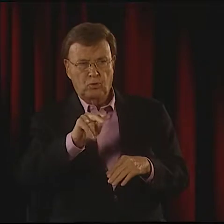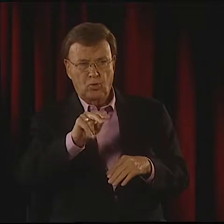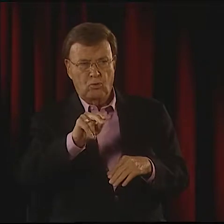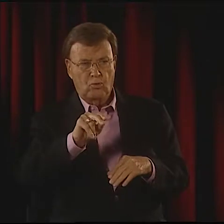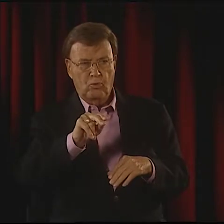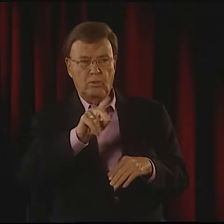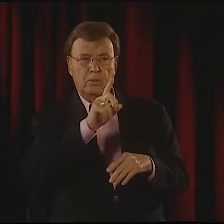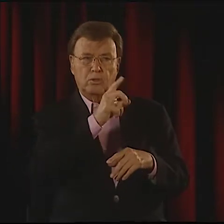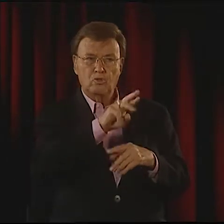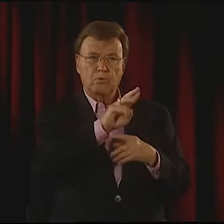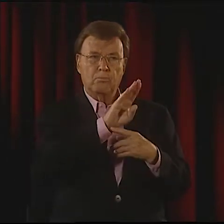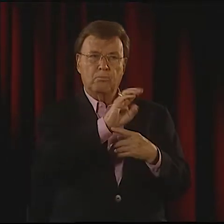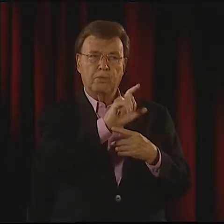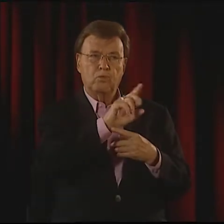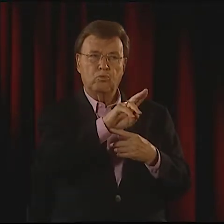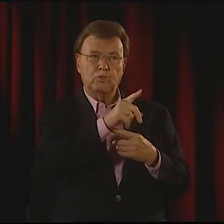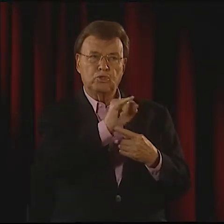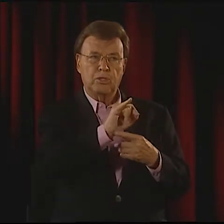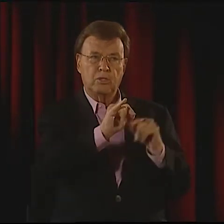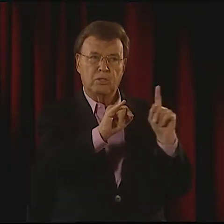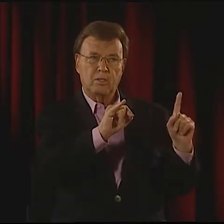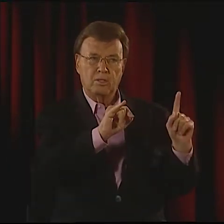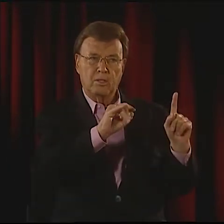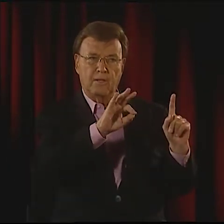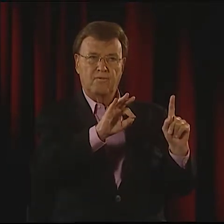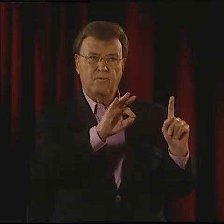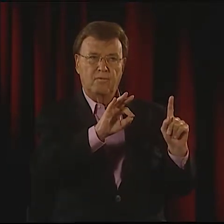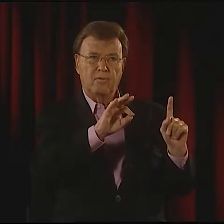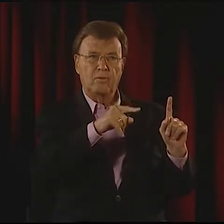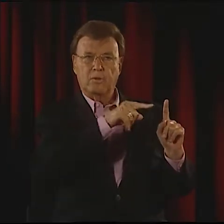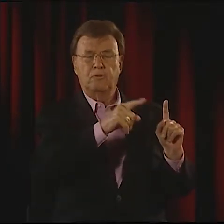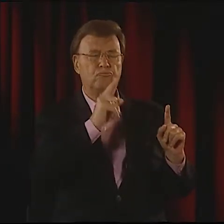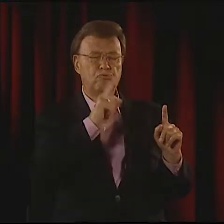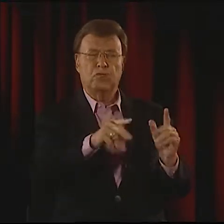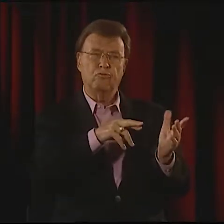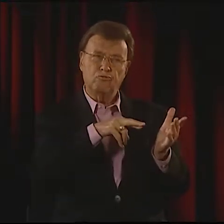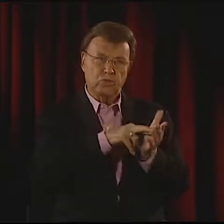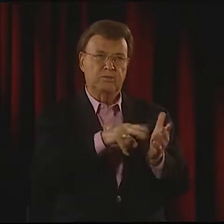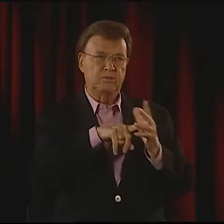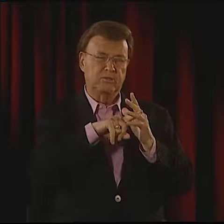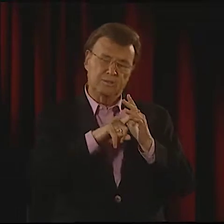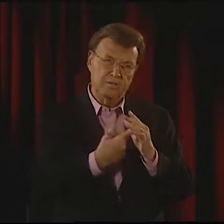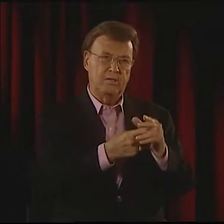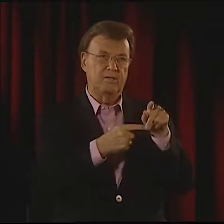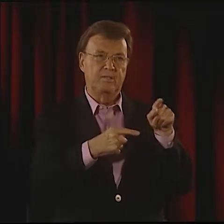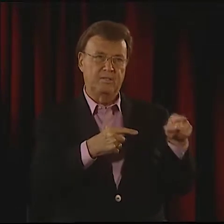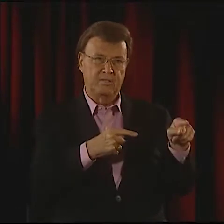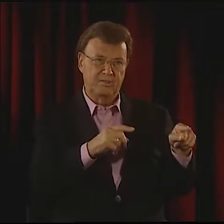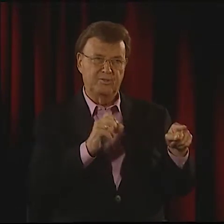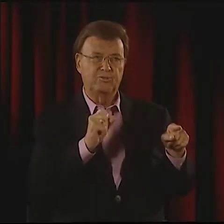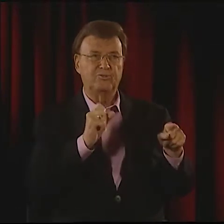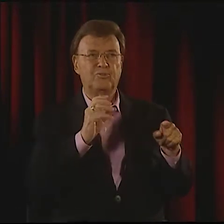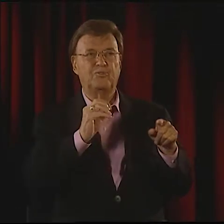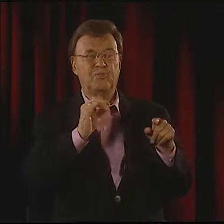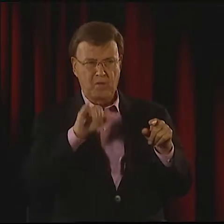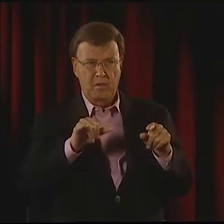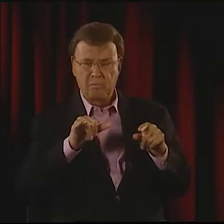IT WAS REALLY URSULA BELLUGI WHO BEGAN IT. THAT'S WHERE THE TRUE RESEARCH BEGAN.